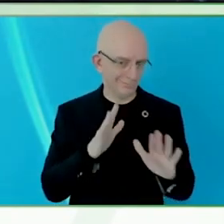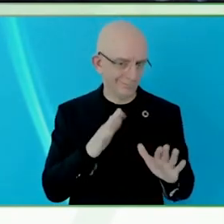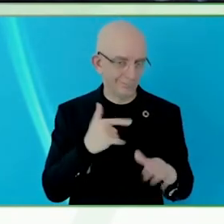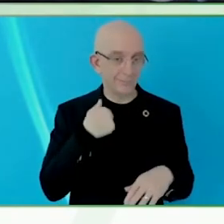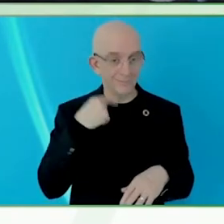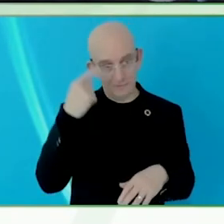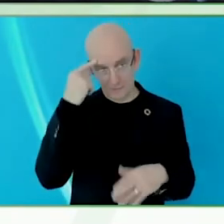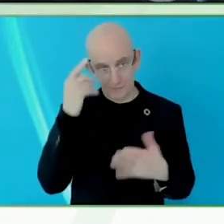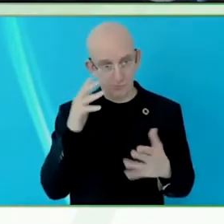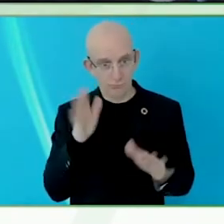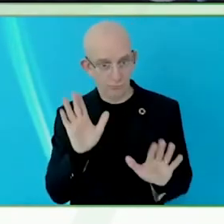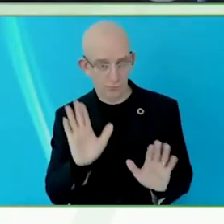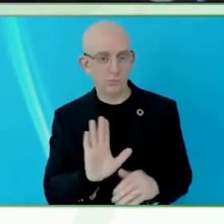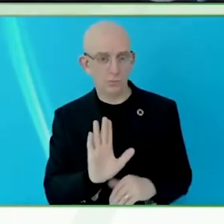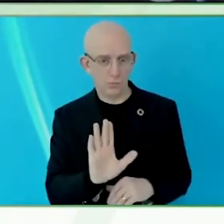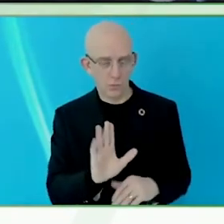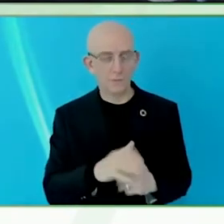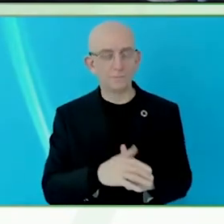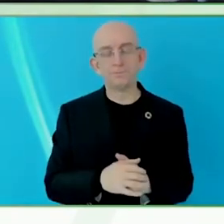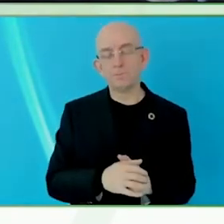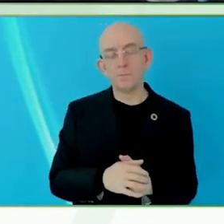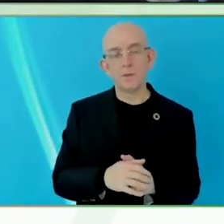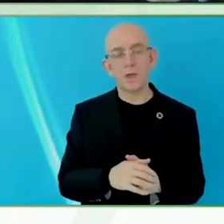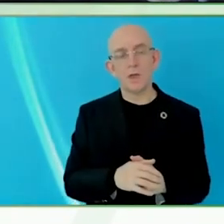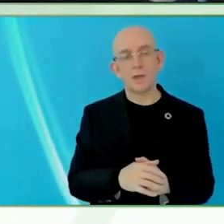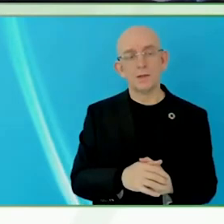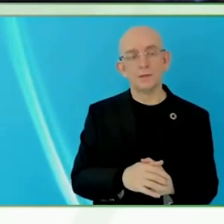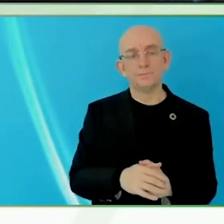information that focuses on empowerment.